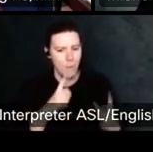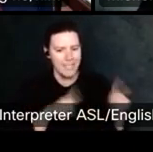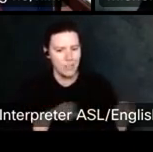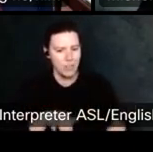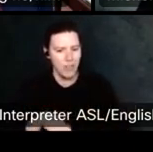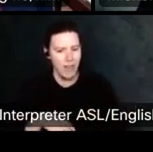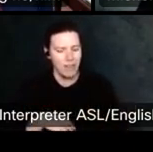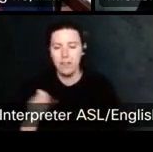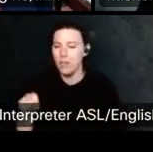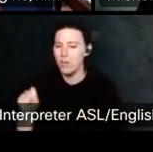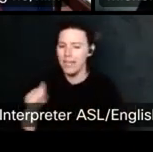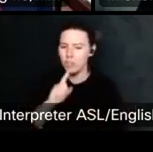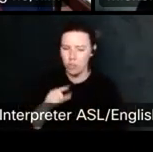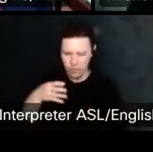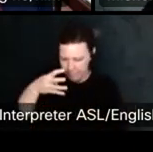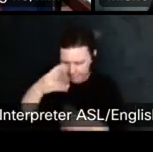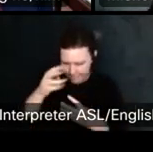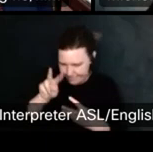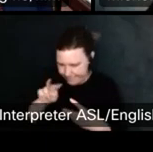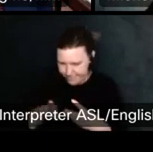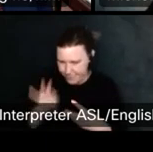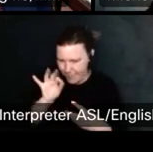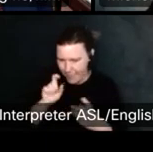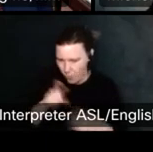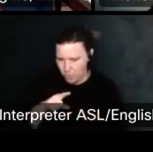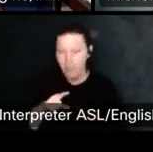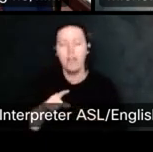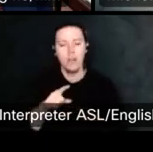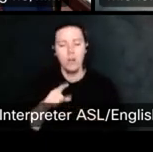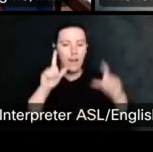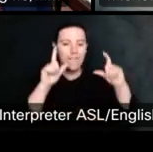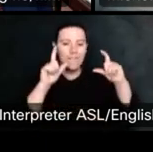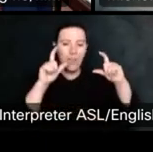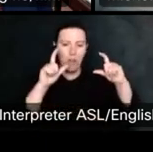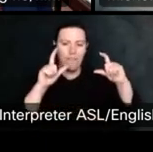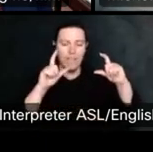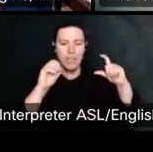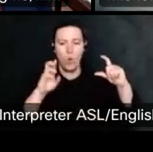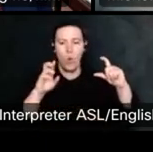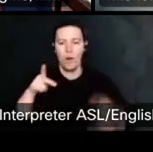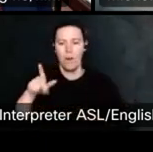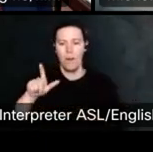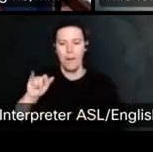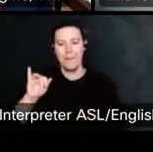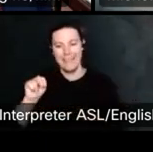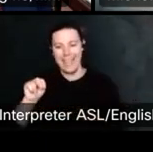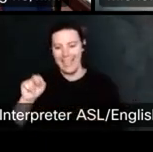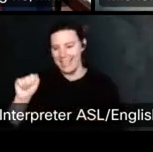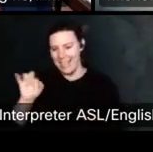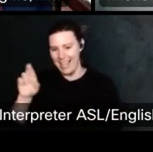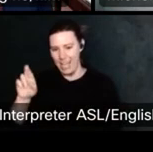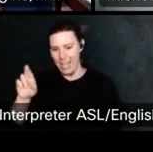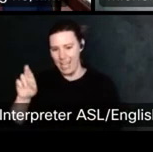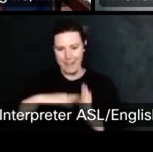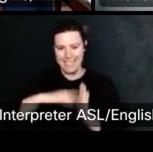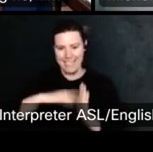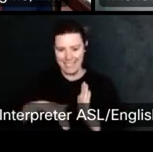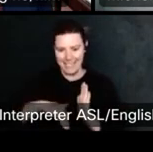Do photography or plane air painting of buildings, or structures with graffiti or murals.